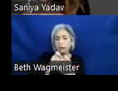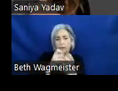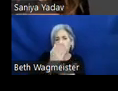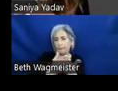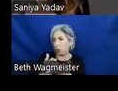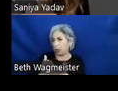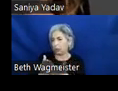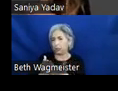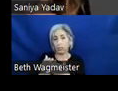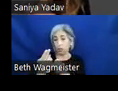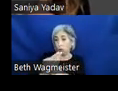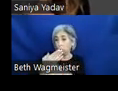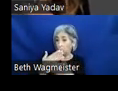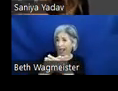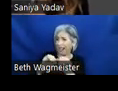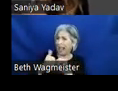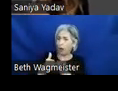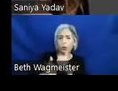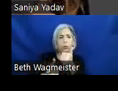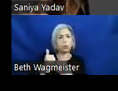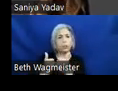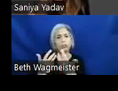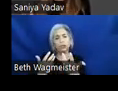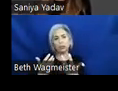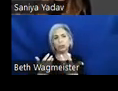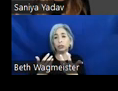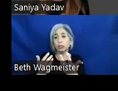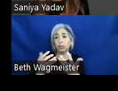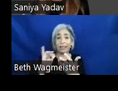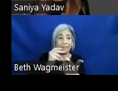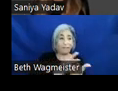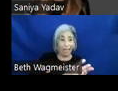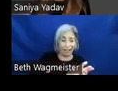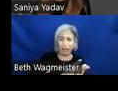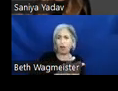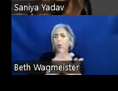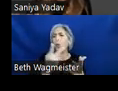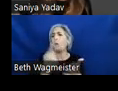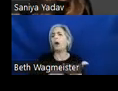used well, which teams fall short and where we can make changes. These are things we consider every step of the way.